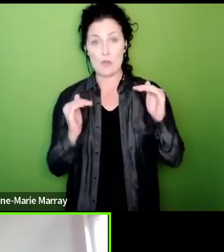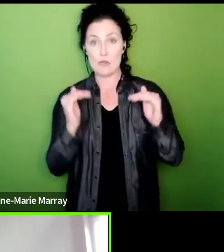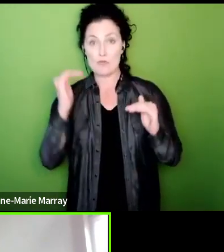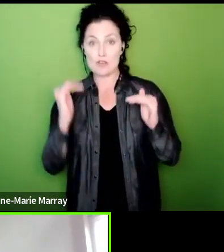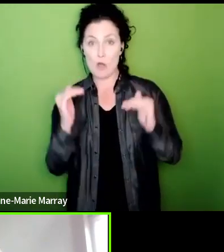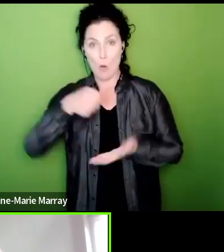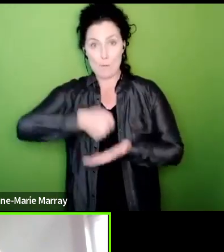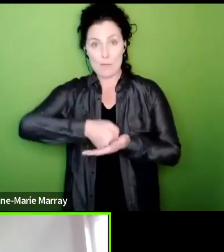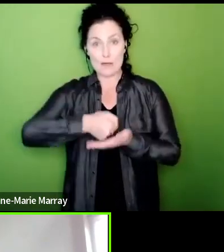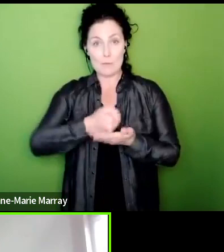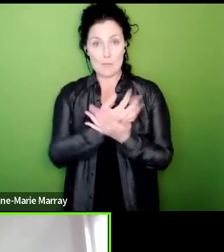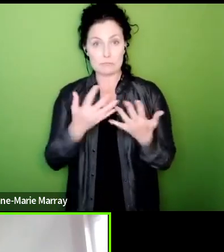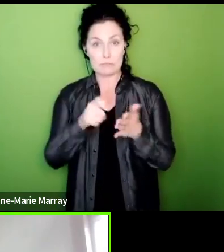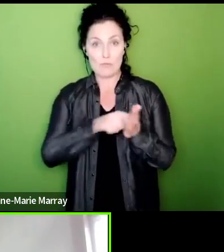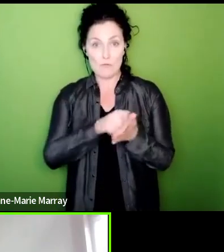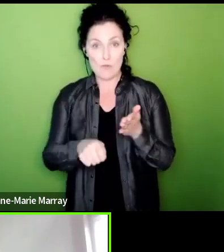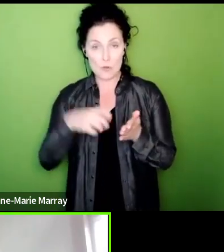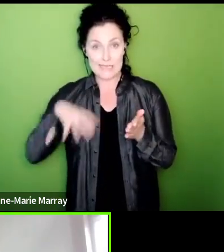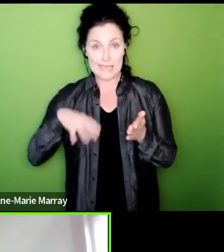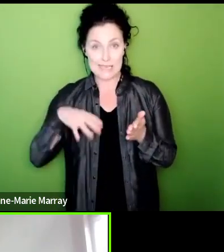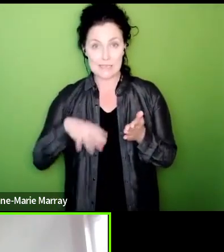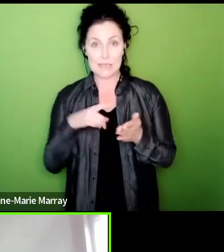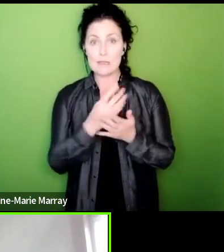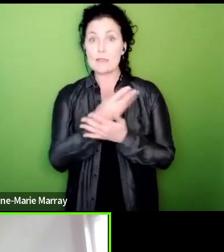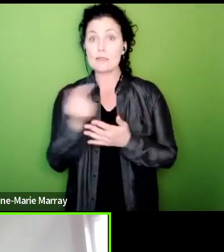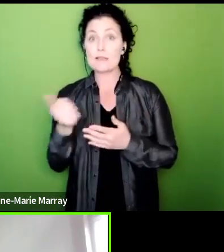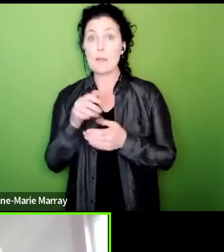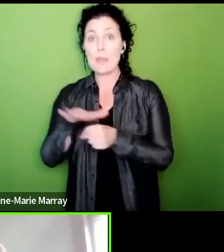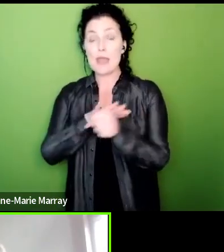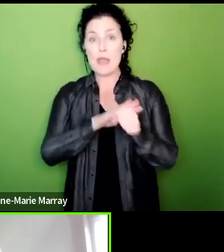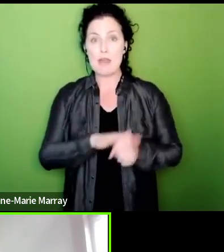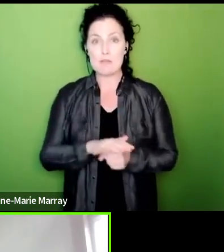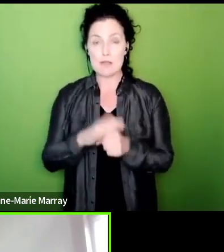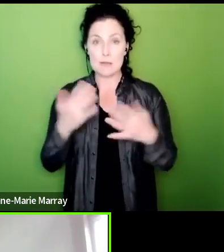the turnouts in the areas where the thresholds have been beaten have been close on 80 percent